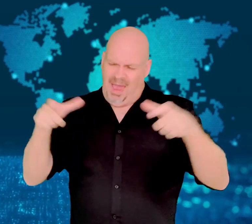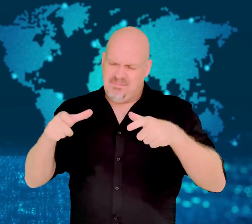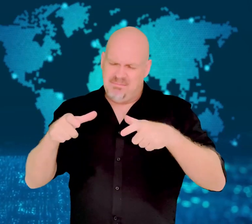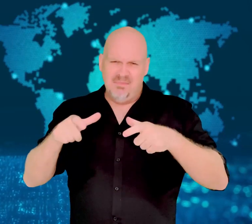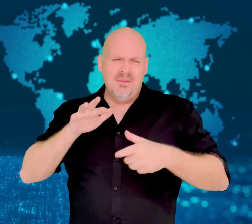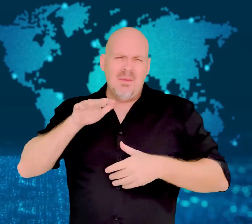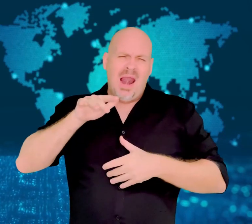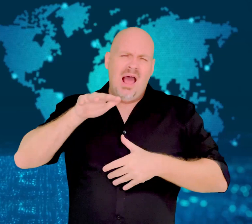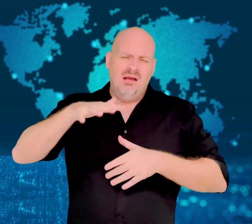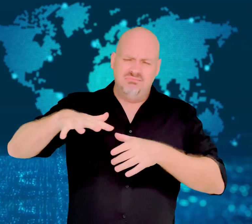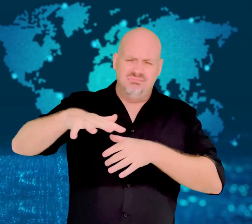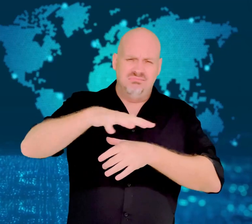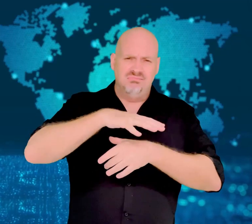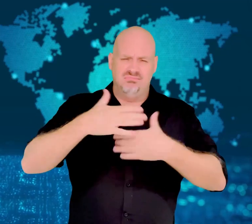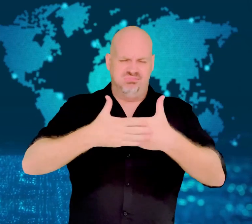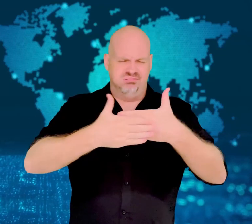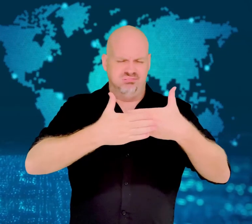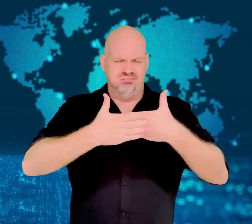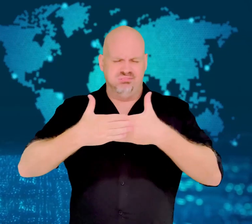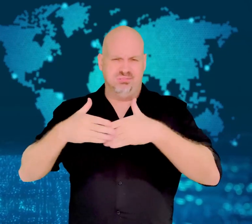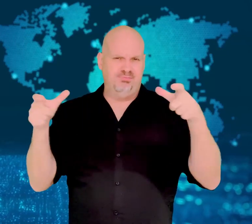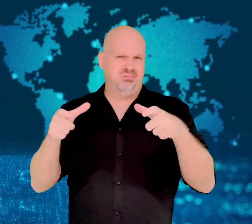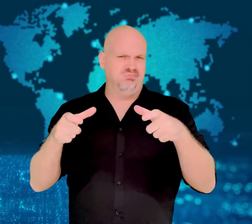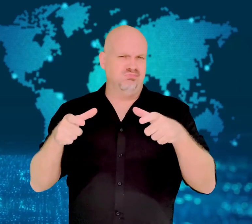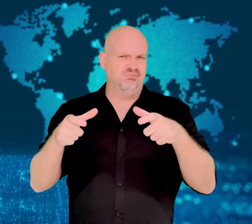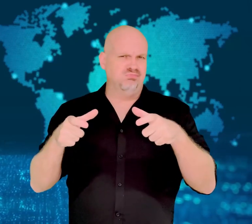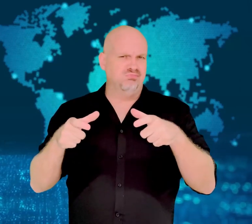of COVID-19 are discovered.